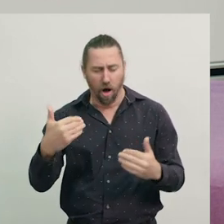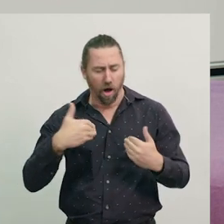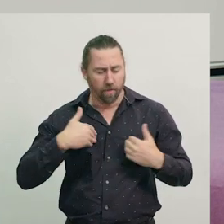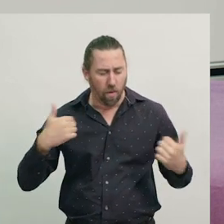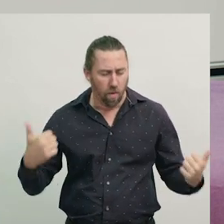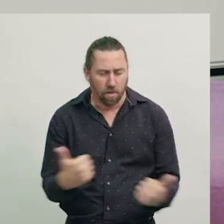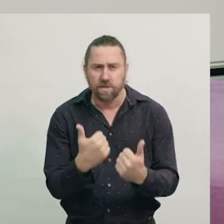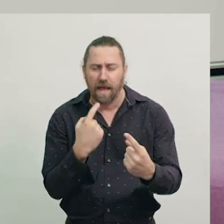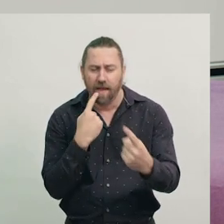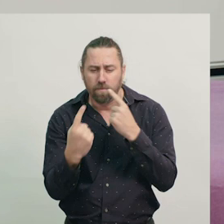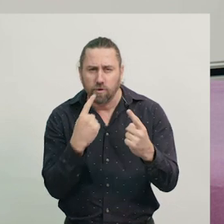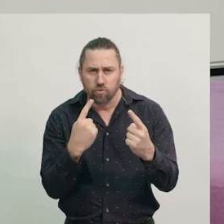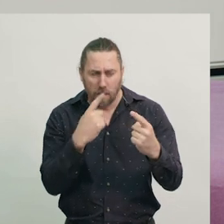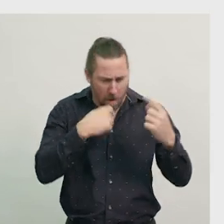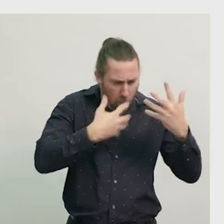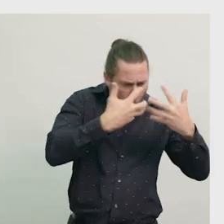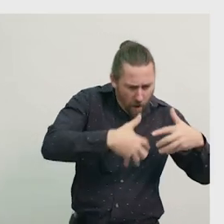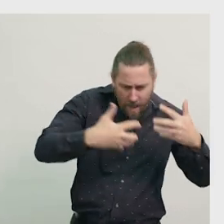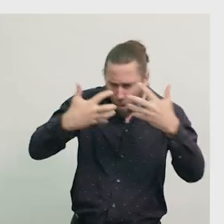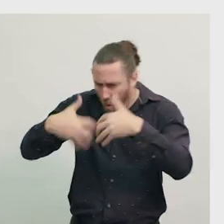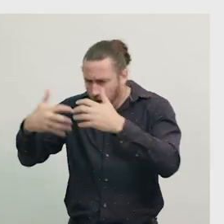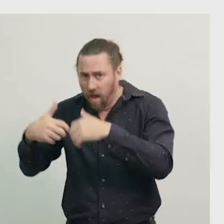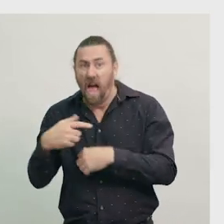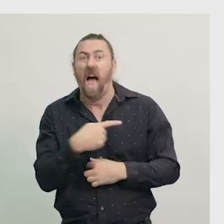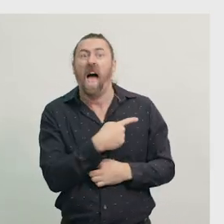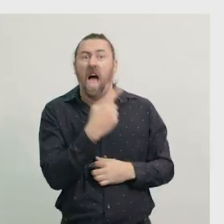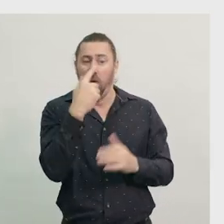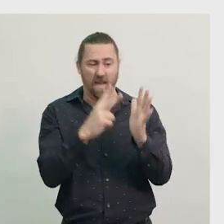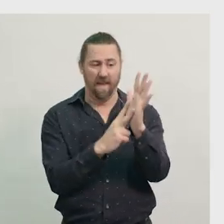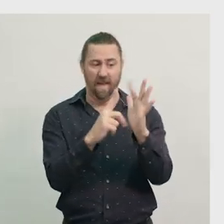To help us organise this information, we can use a Venn diagram.